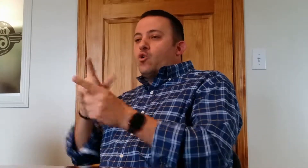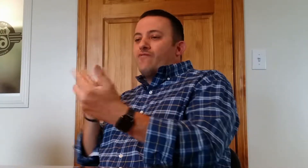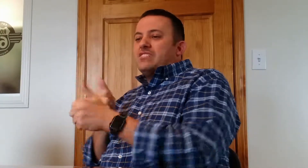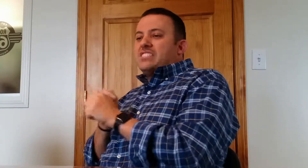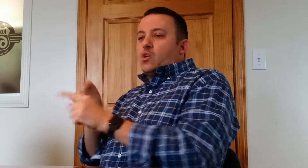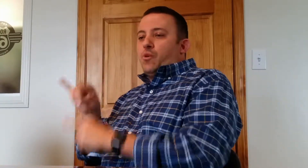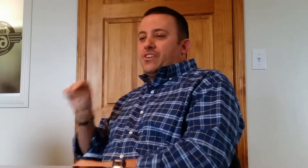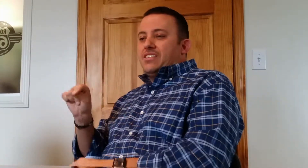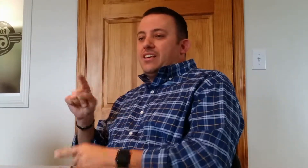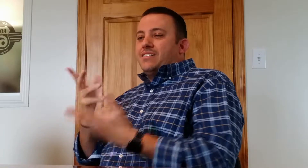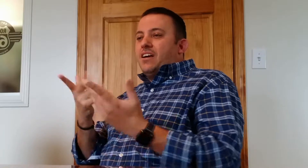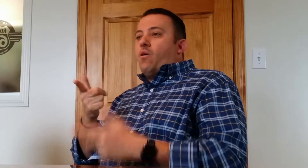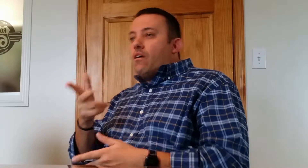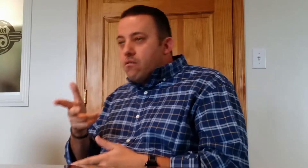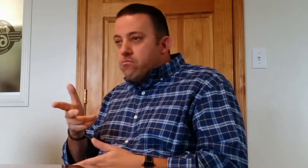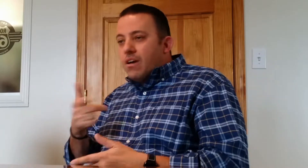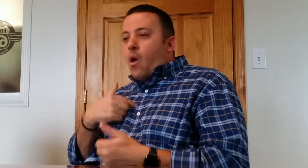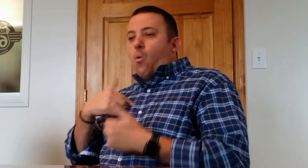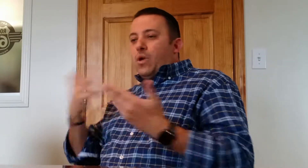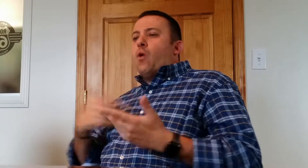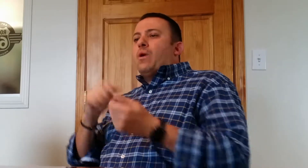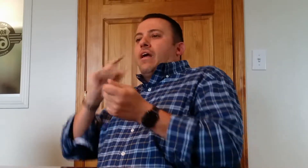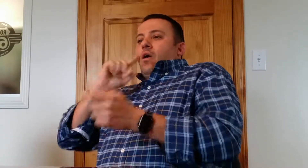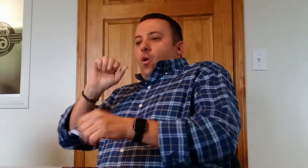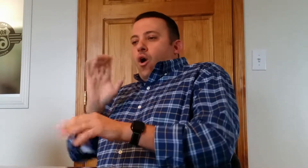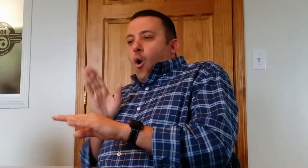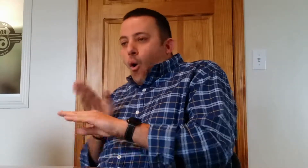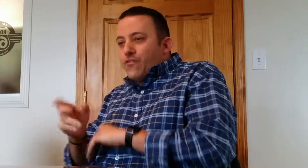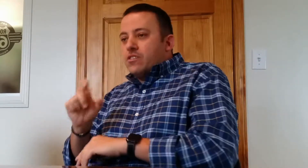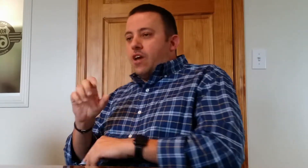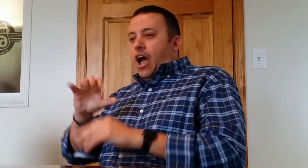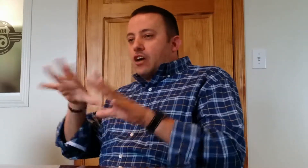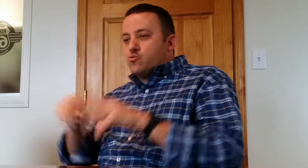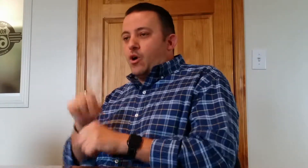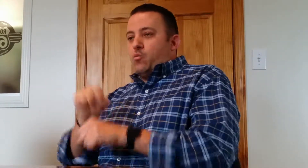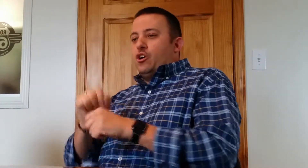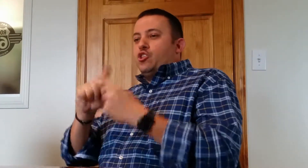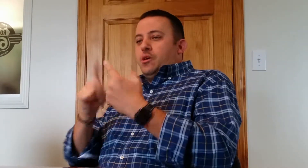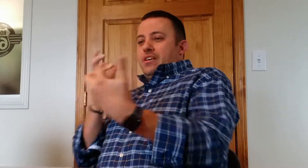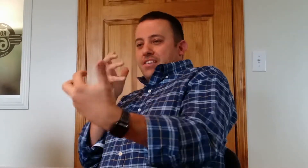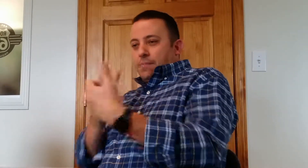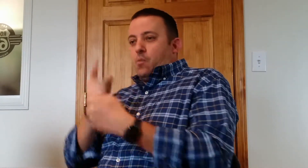Then you just have to deal with it. But here, no! We want to go over and beyond what you ask, and